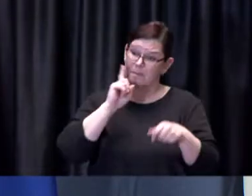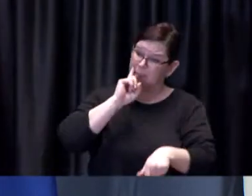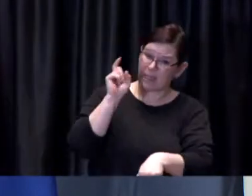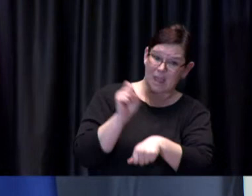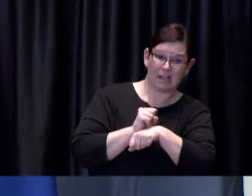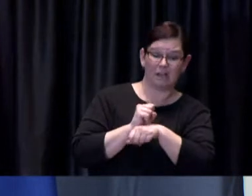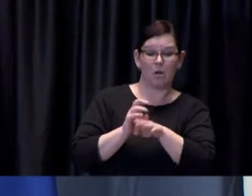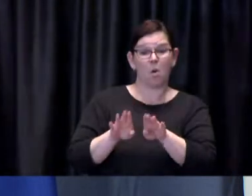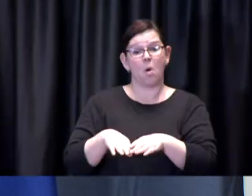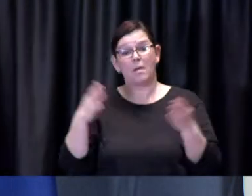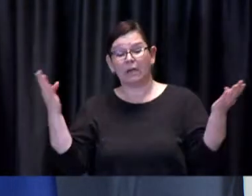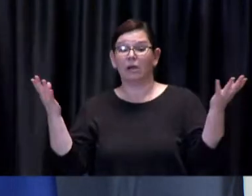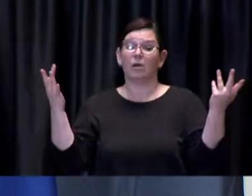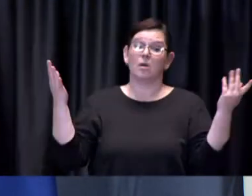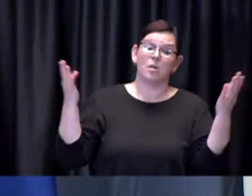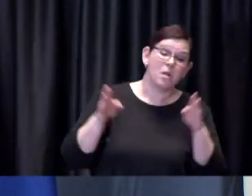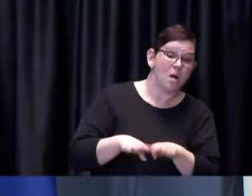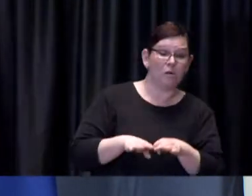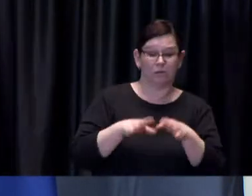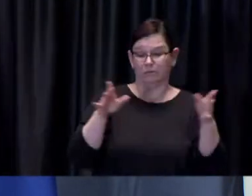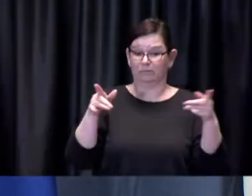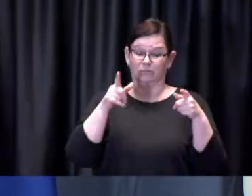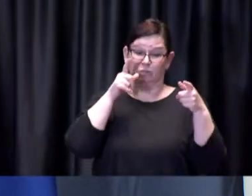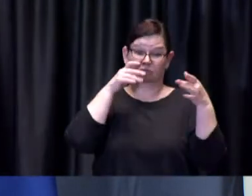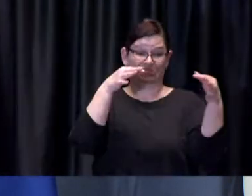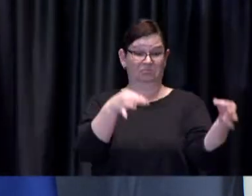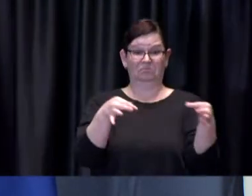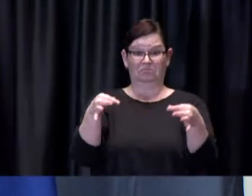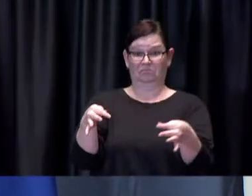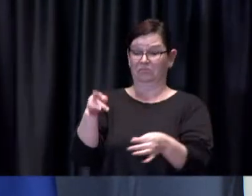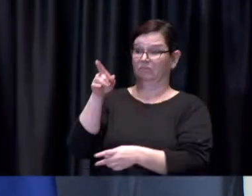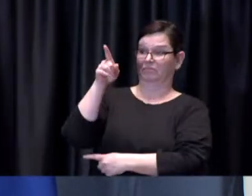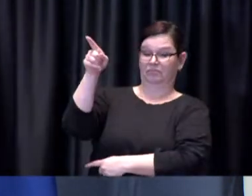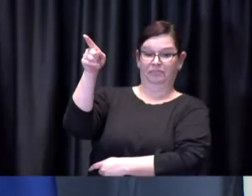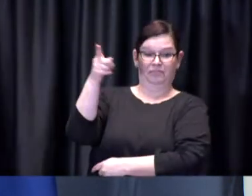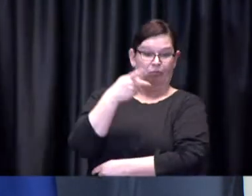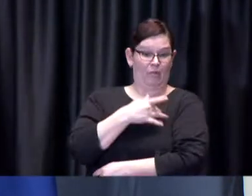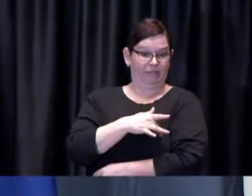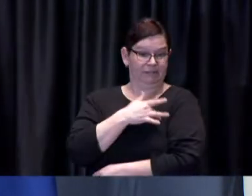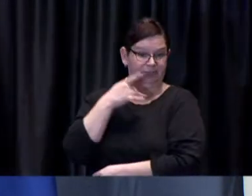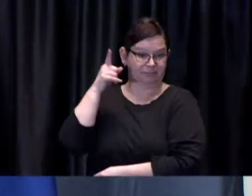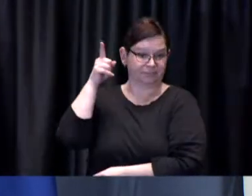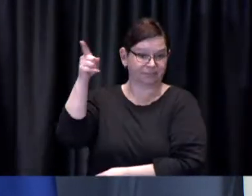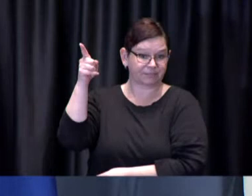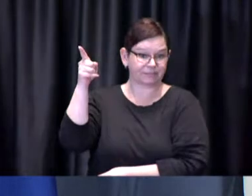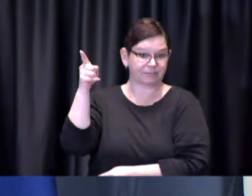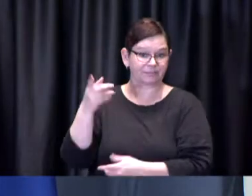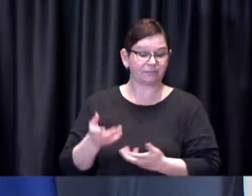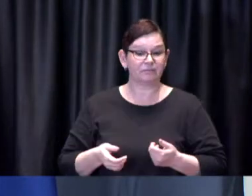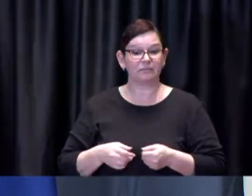you'll ask the province to make or is it something that the city can take action to do itself?